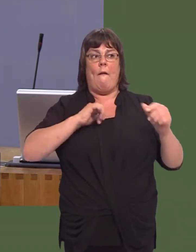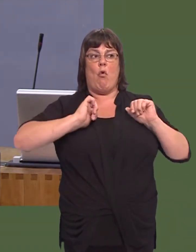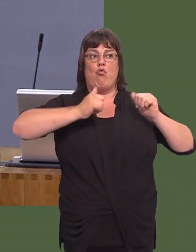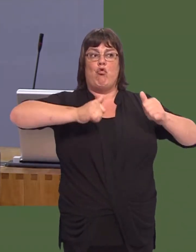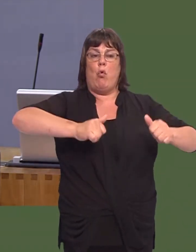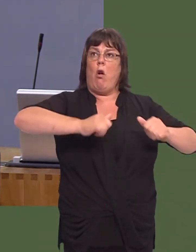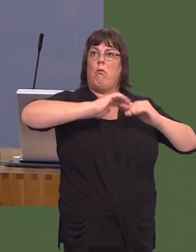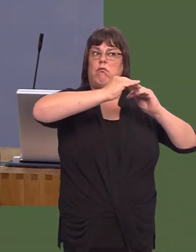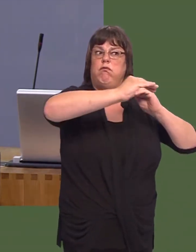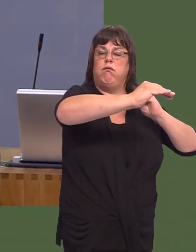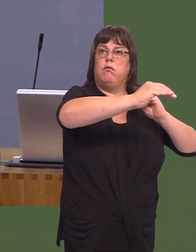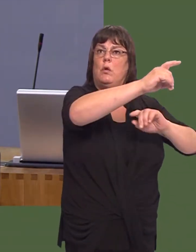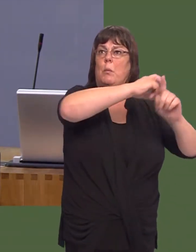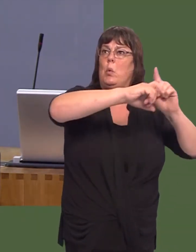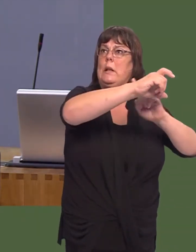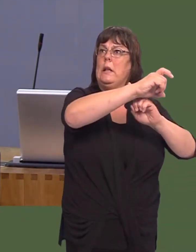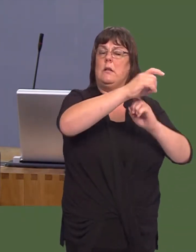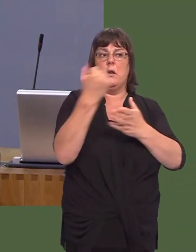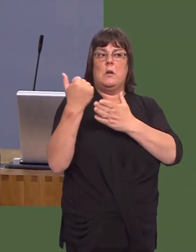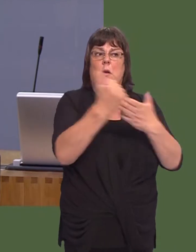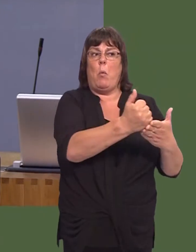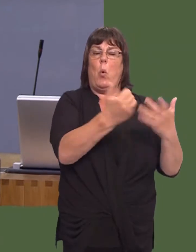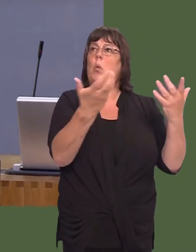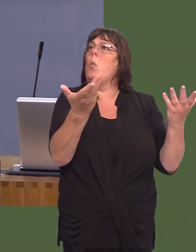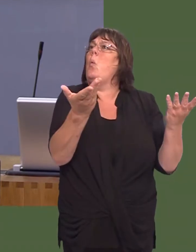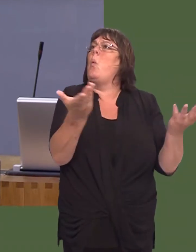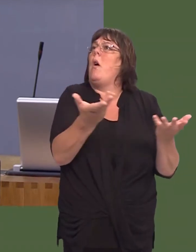Ac a allwch chi hefyd ddweud wrthym ni un mesur penodol maeích Llywodraeth chi wedi